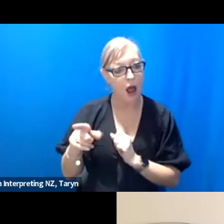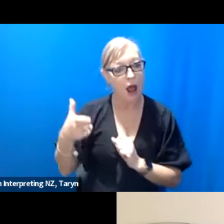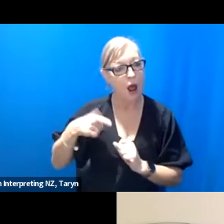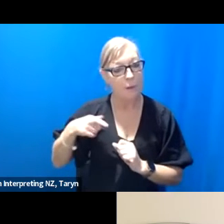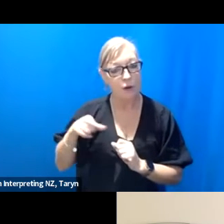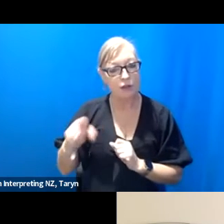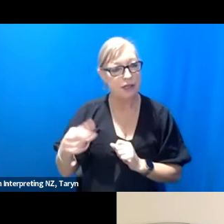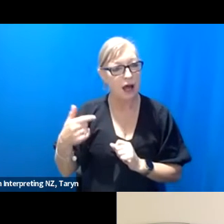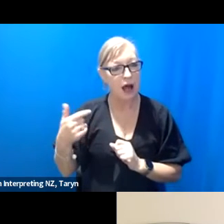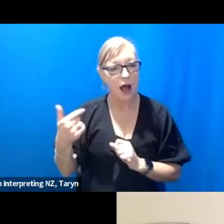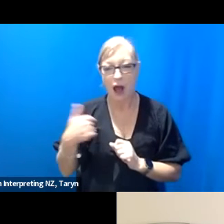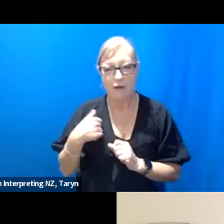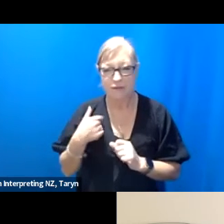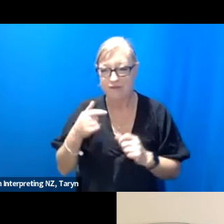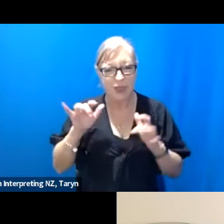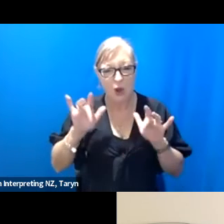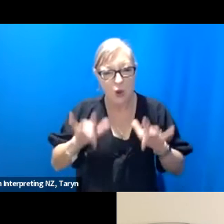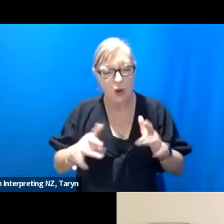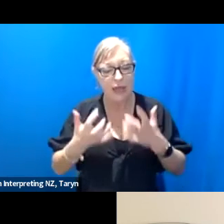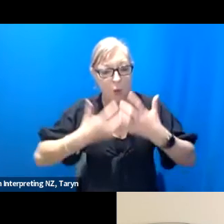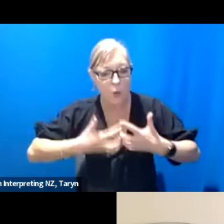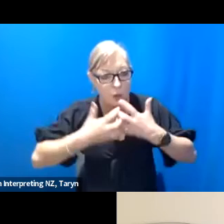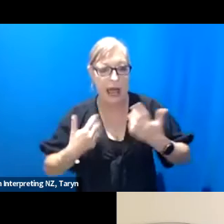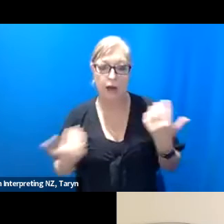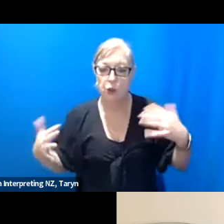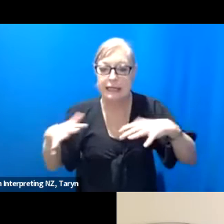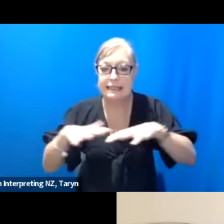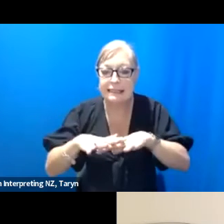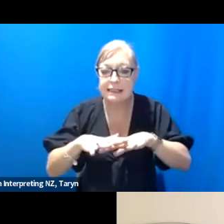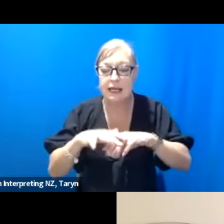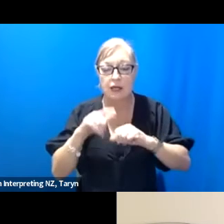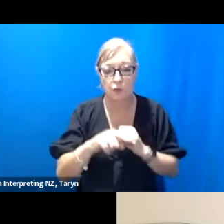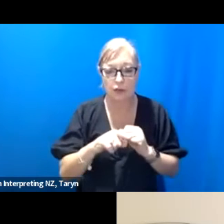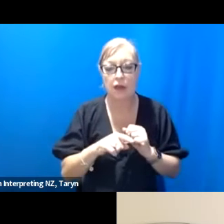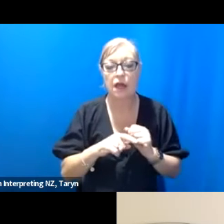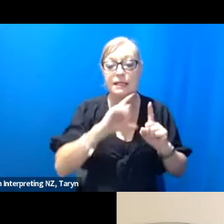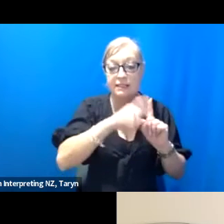Judaism and so I wanted to expand the show and I interviewed the Jewish community in Manchester